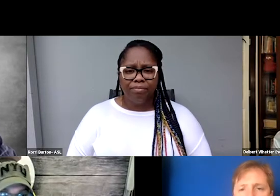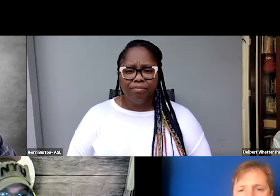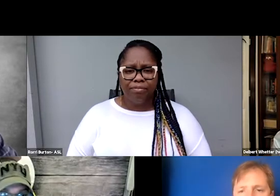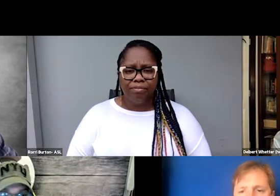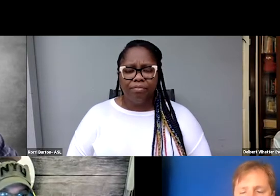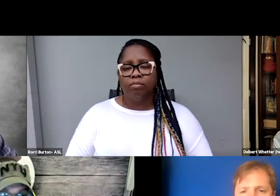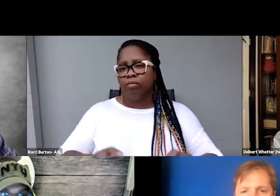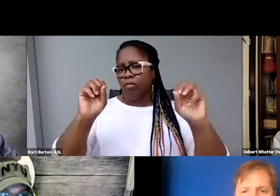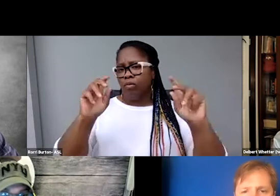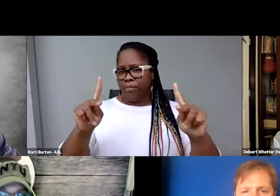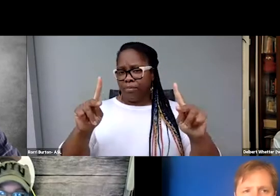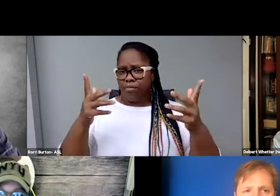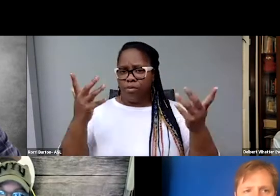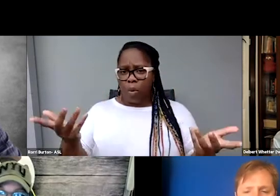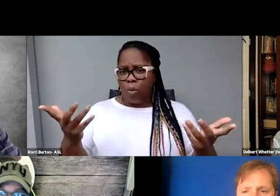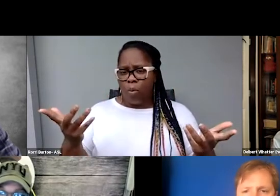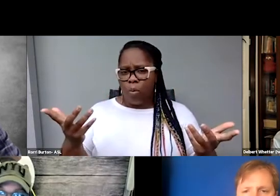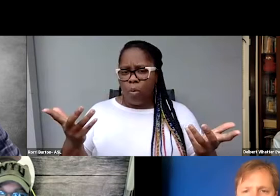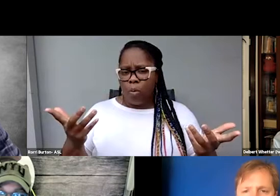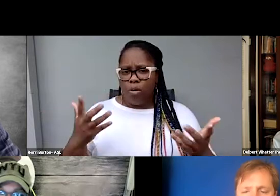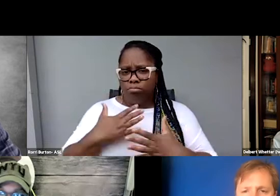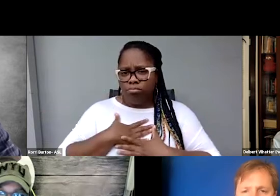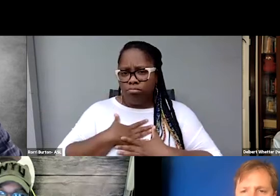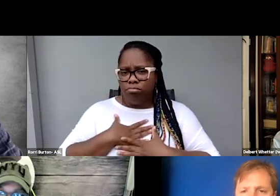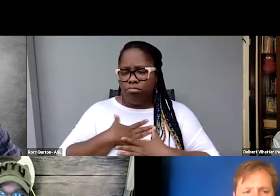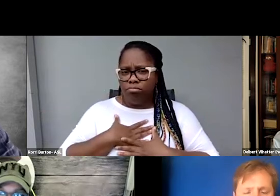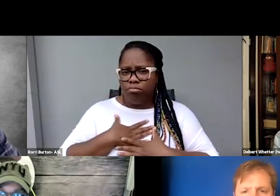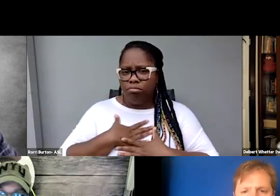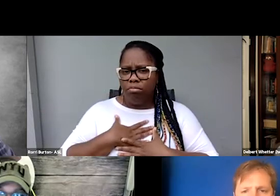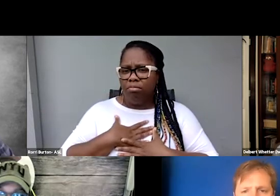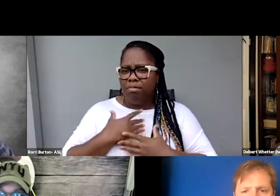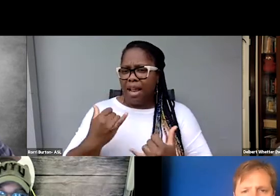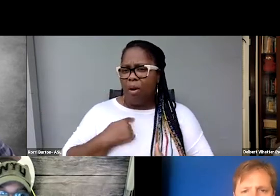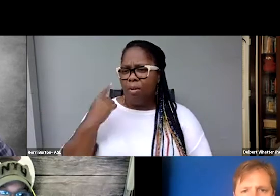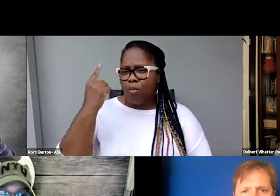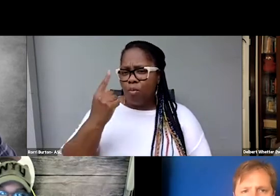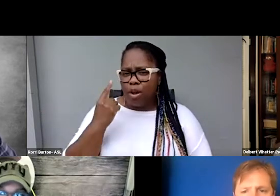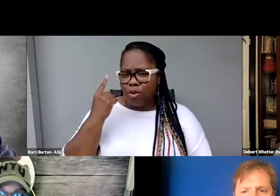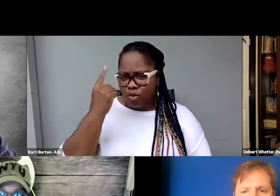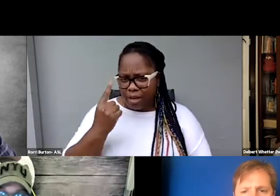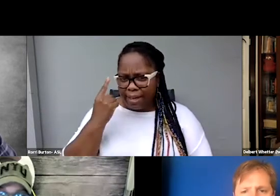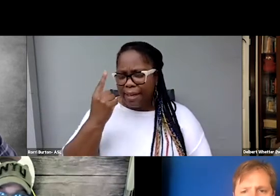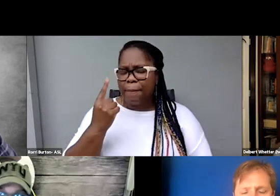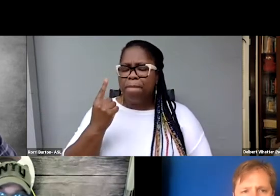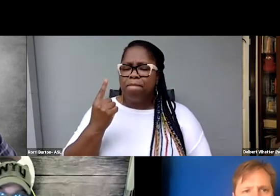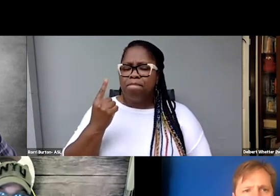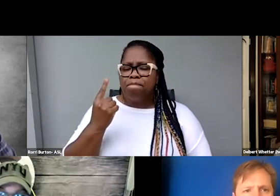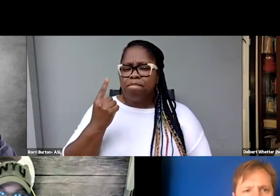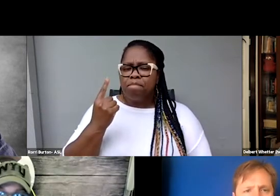So I'm wondering in terms of the different